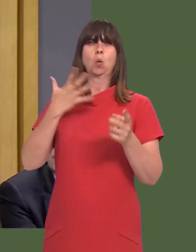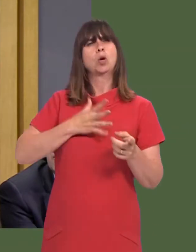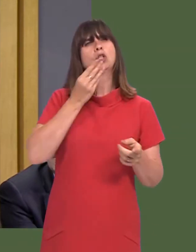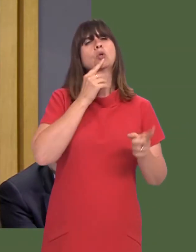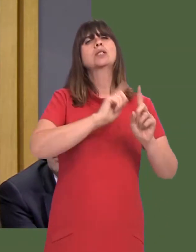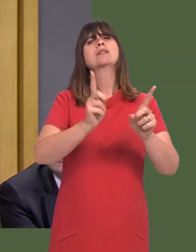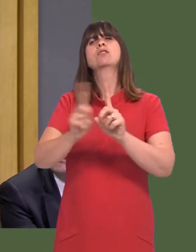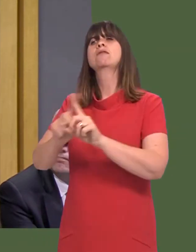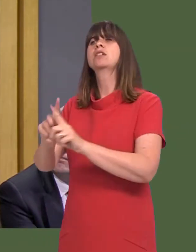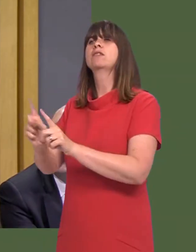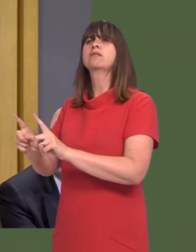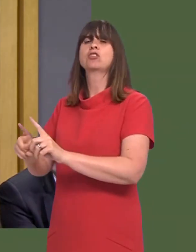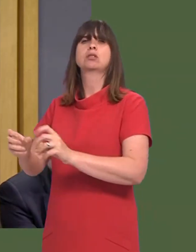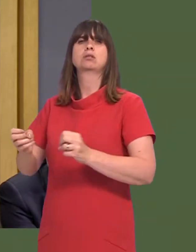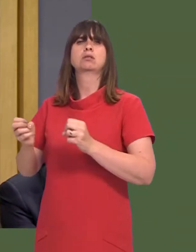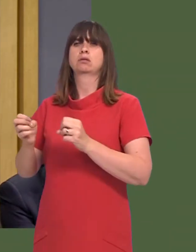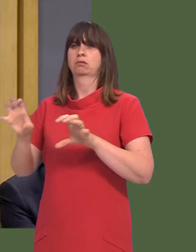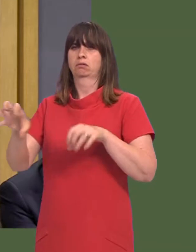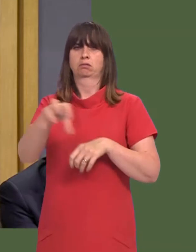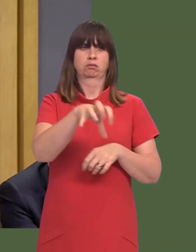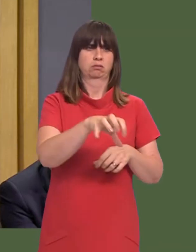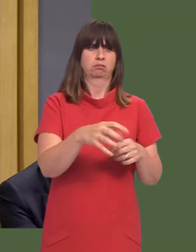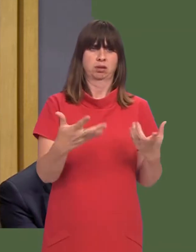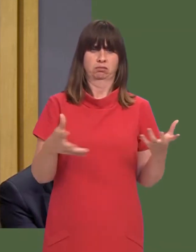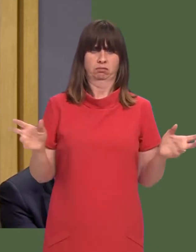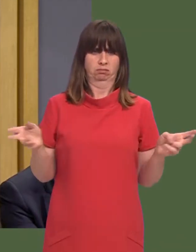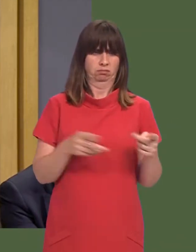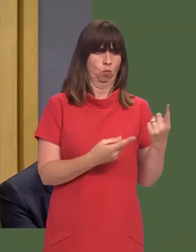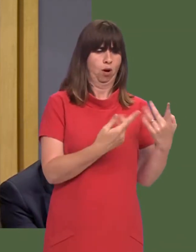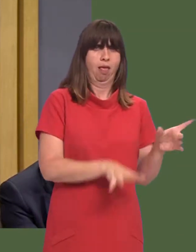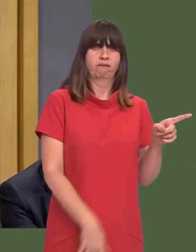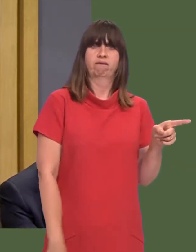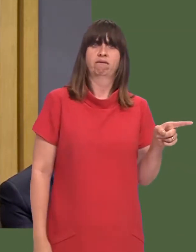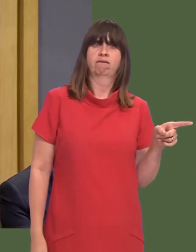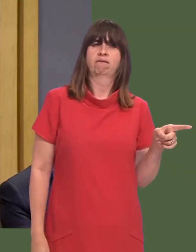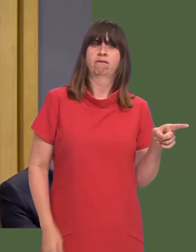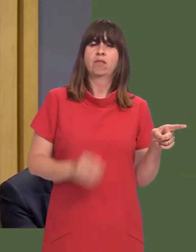that it wants to use multiple suppliers, and that if it doesnít act now it will be forced